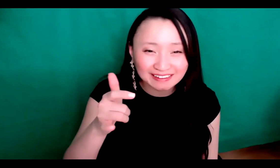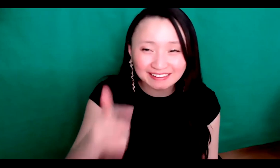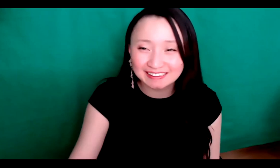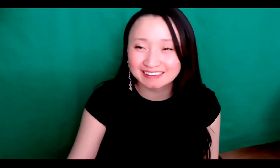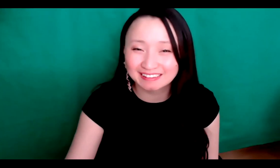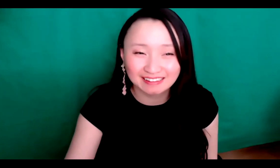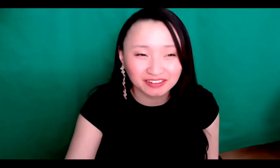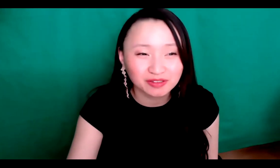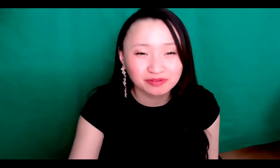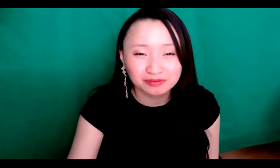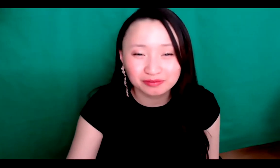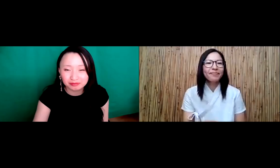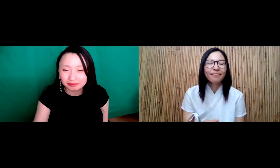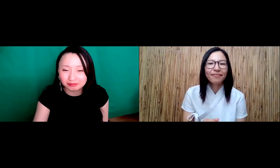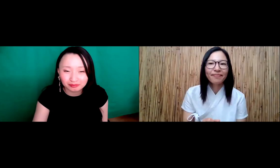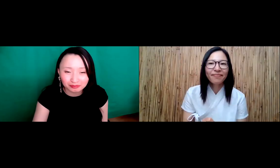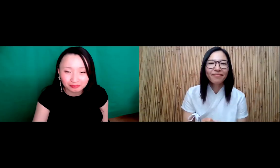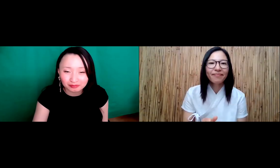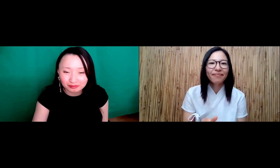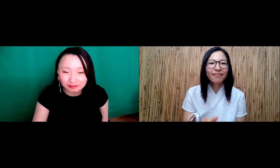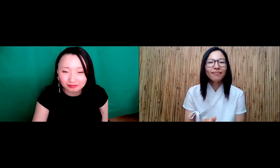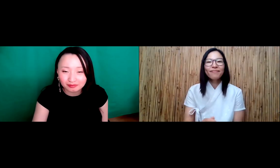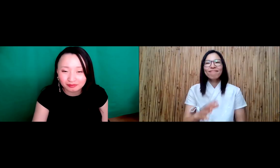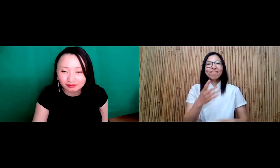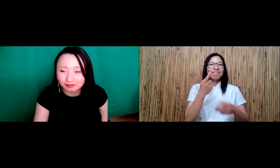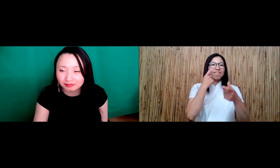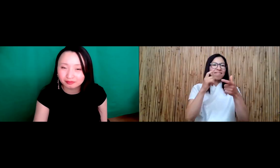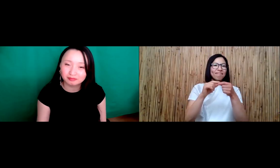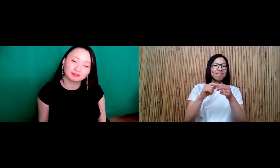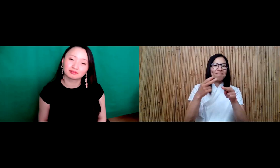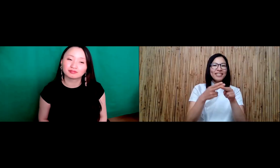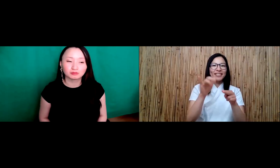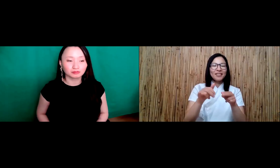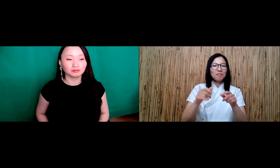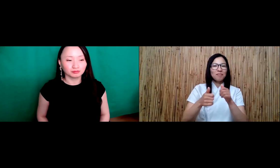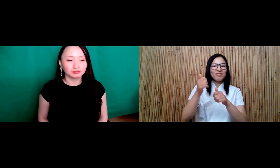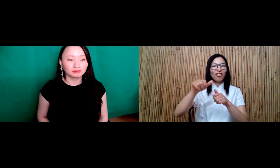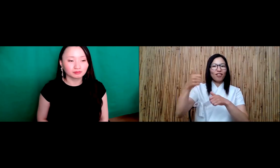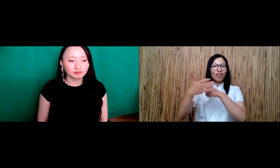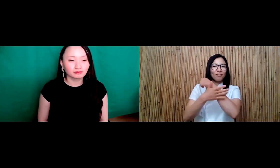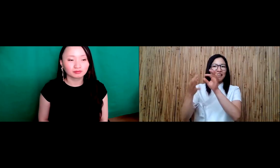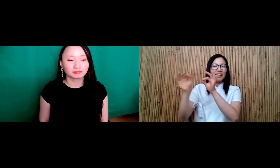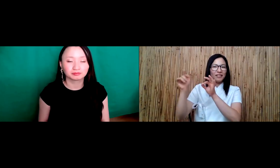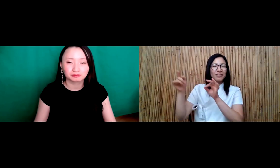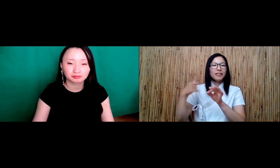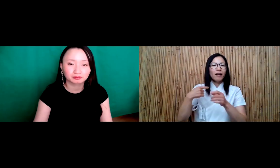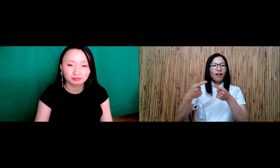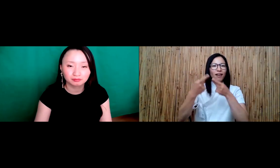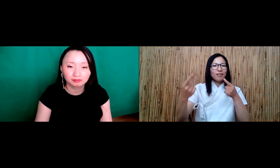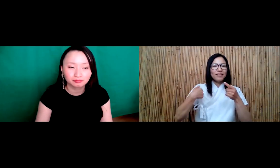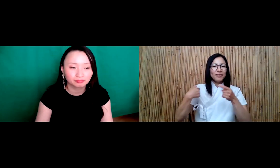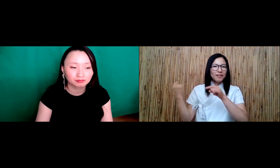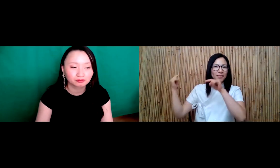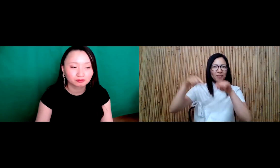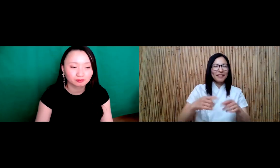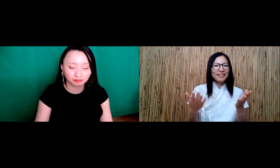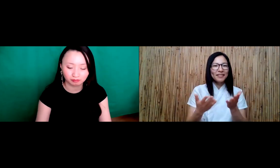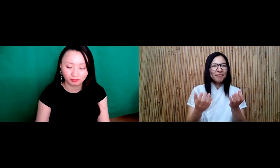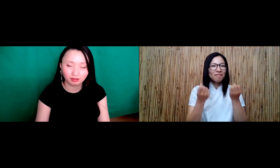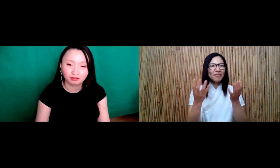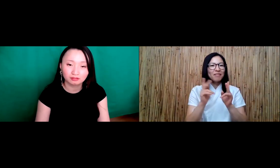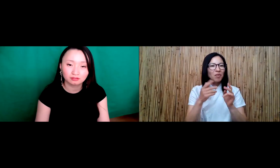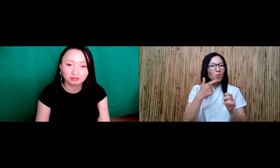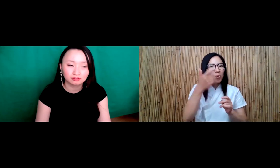Alright, Minja. And, you know, you know, for me, I think it's